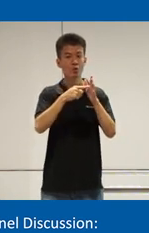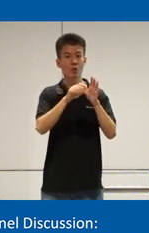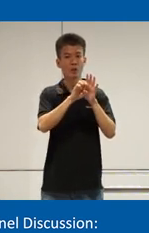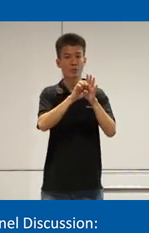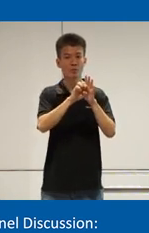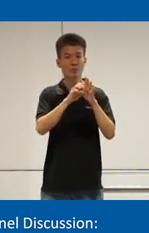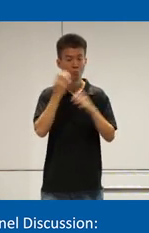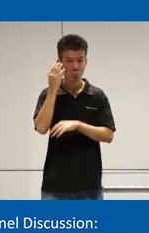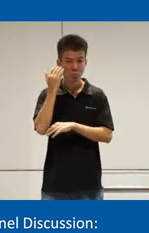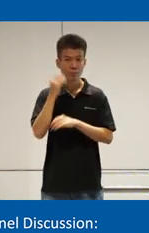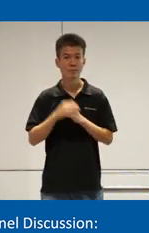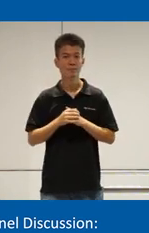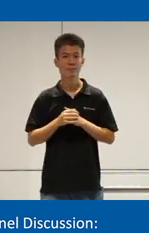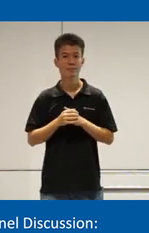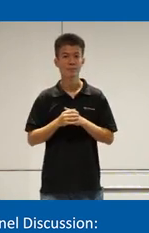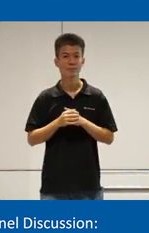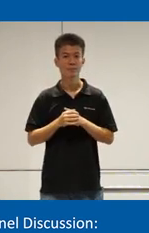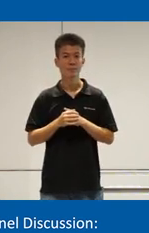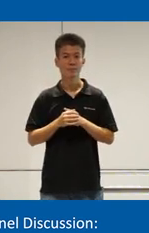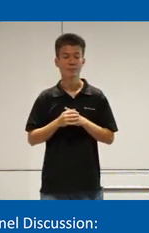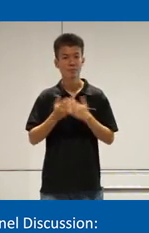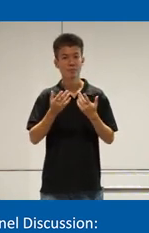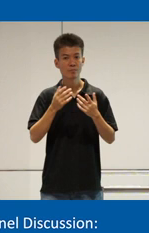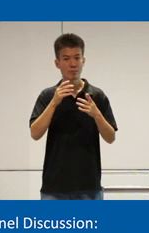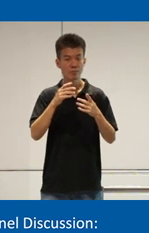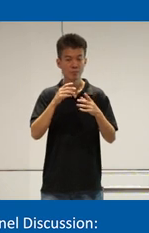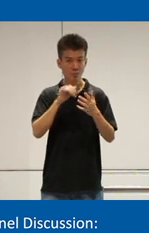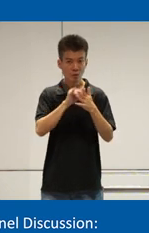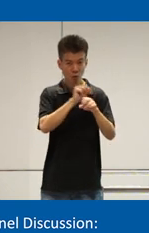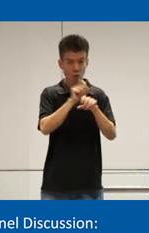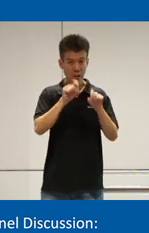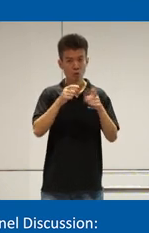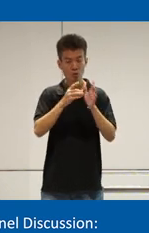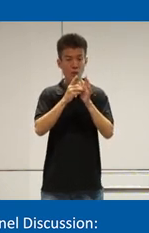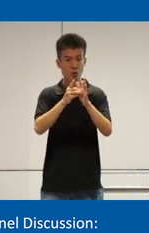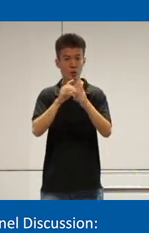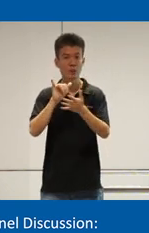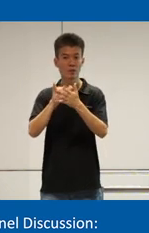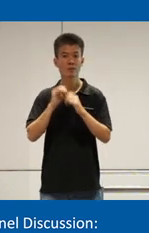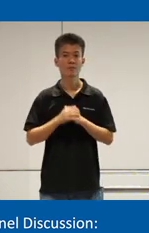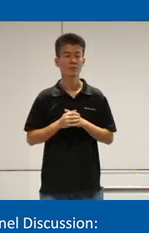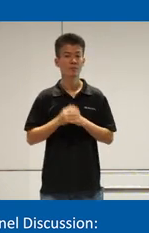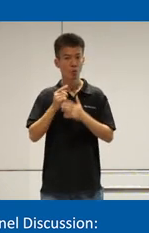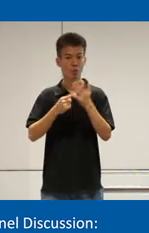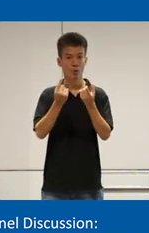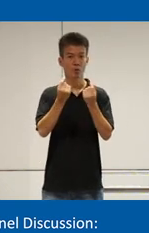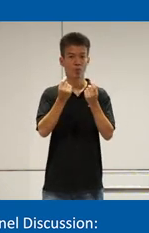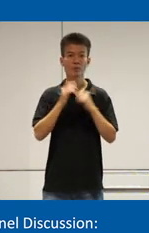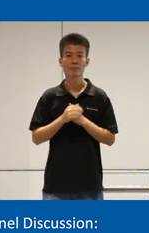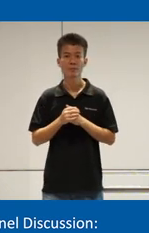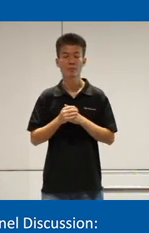because um theor Theory won't work so they has to demonstrate it it so what we do before that